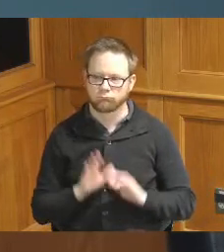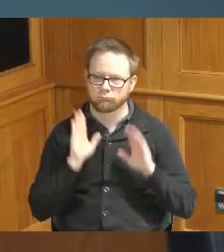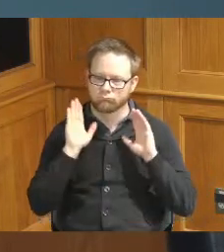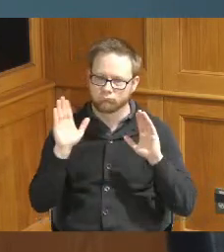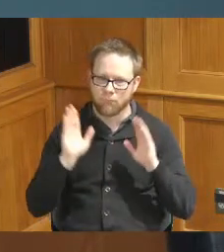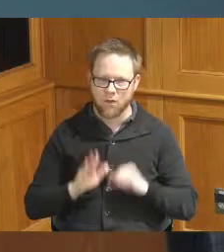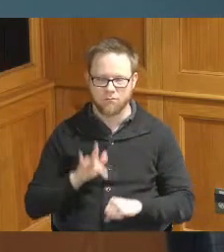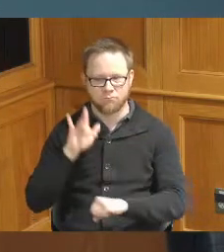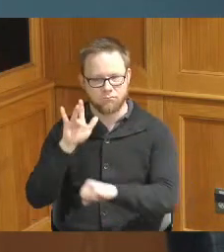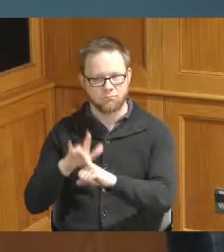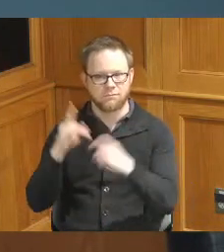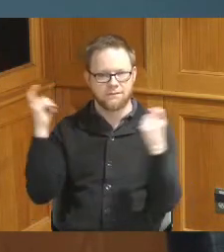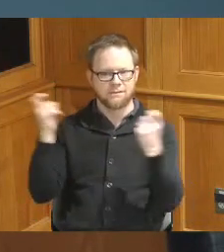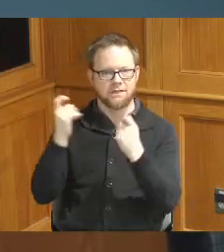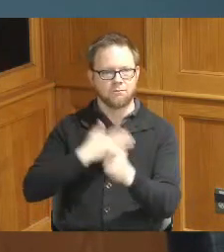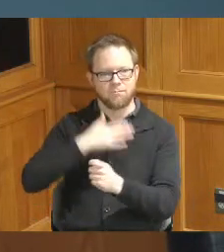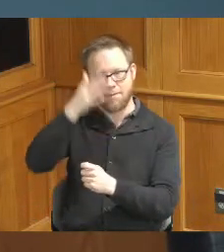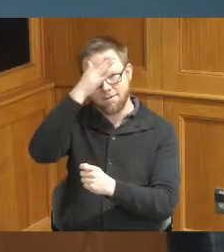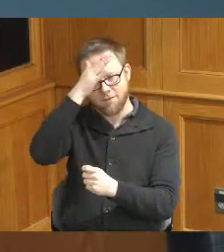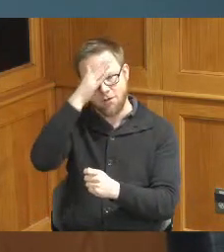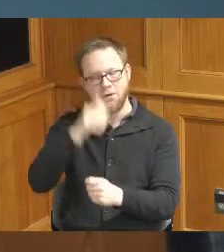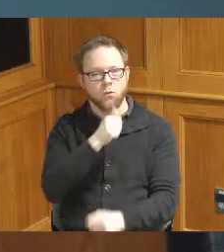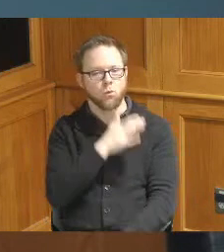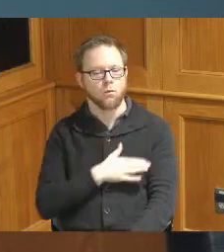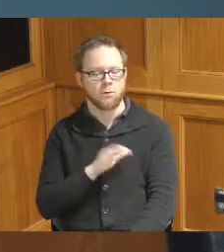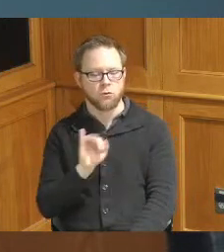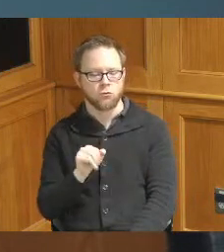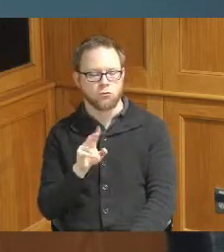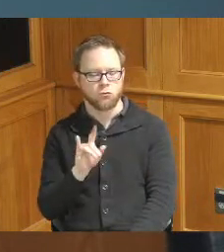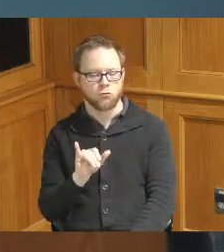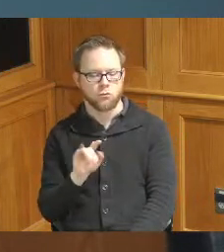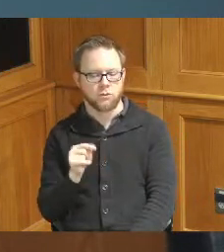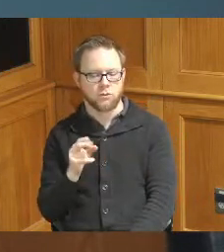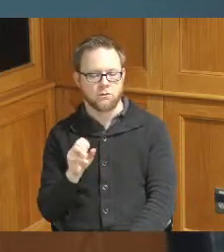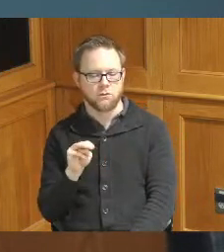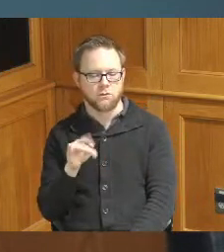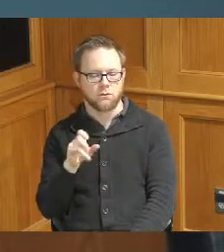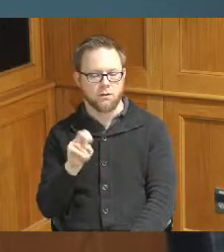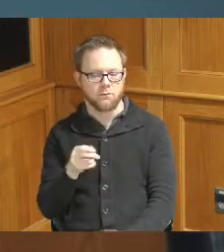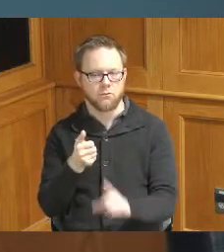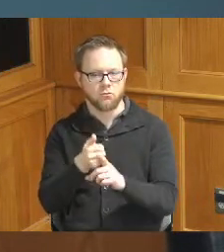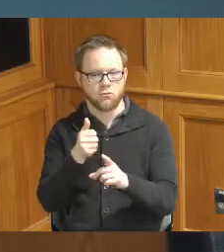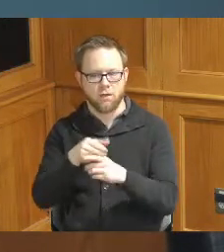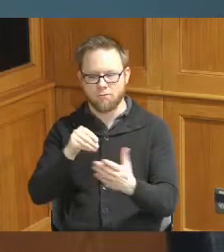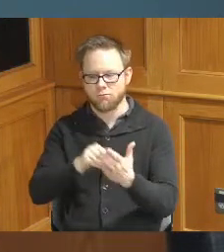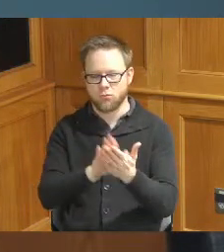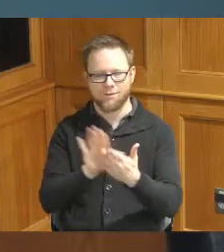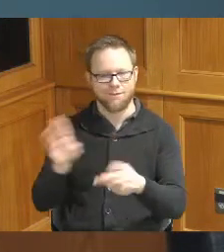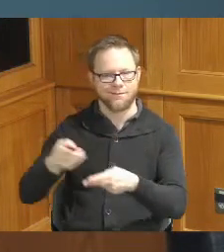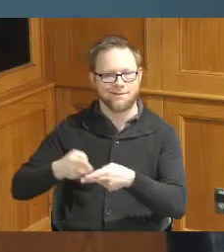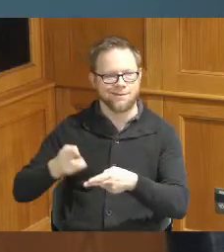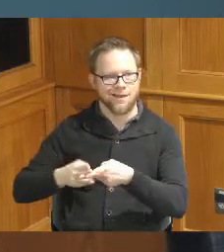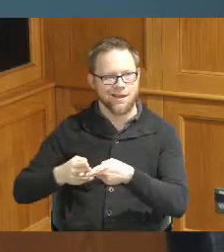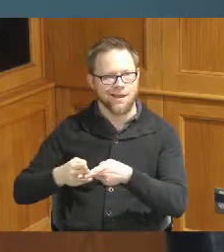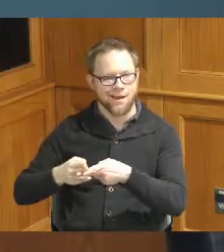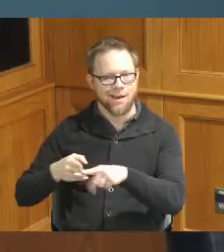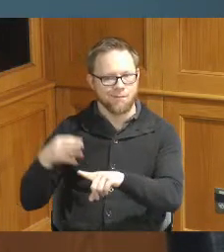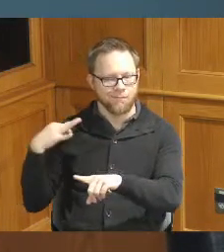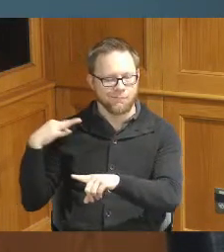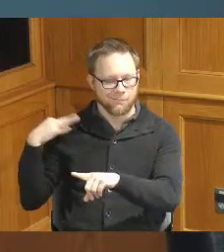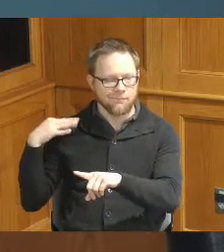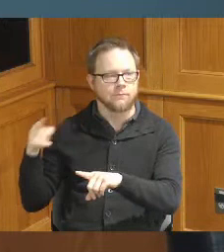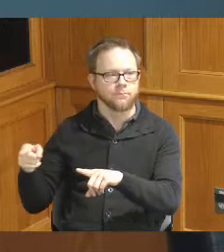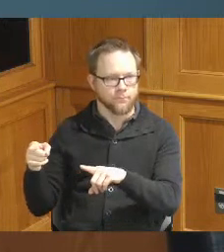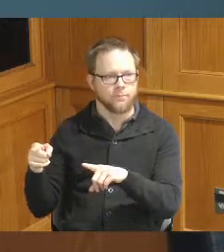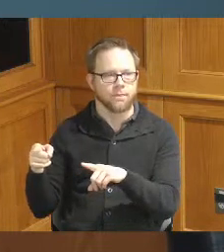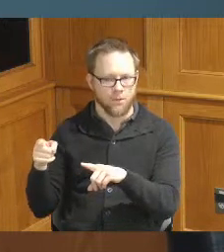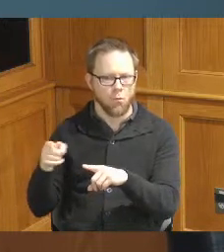him and Judy Thompson who nominated him on this as they add Club I want to also acknowledge her